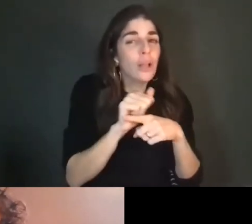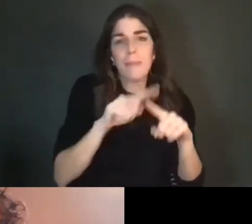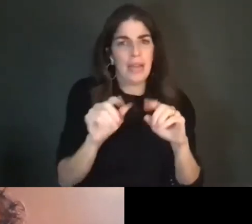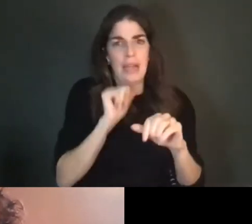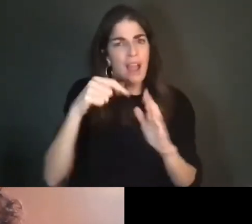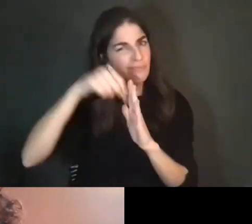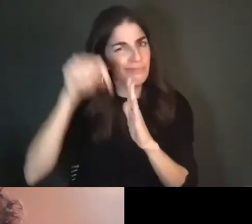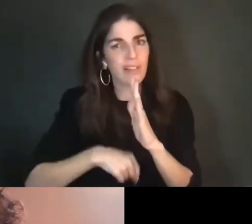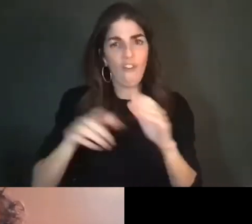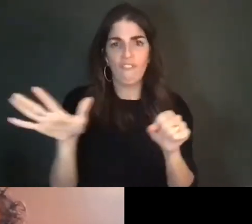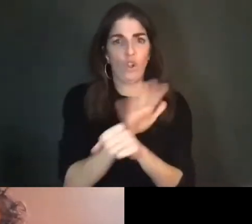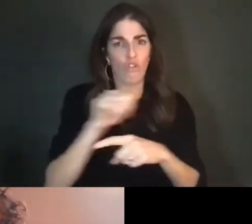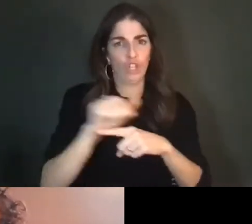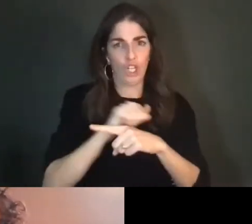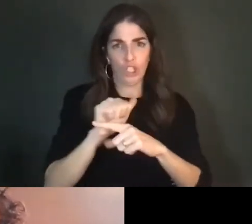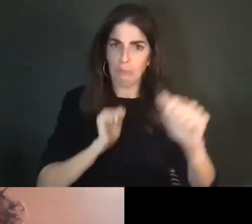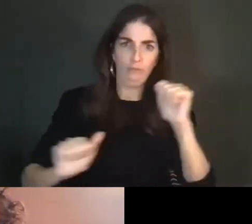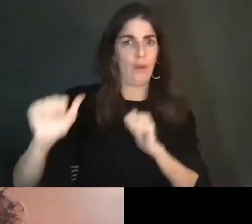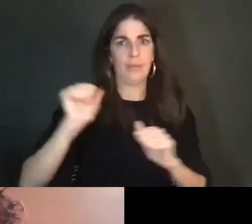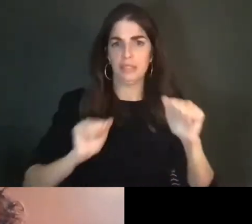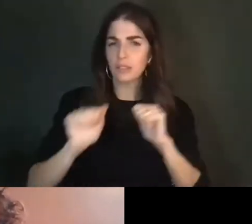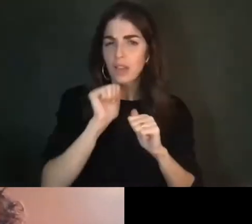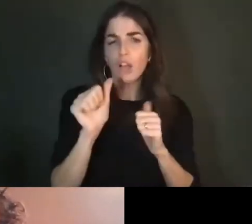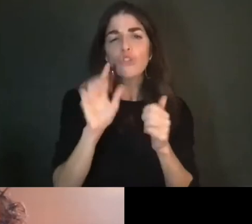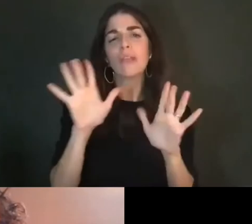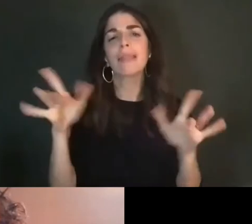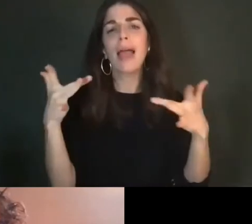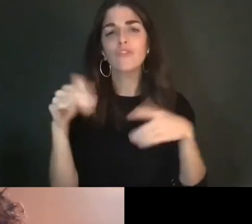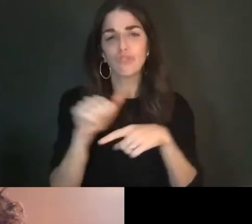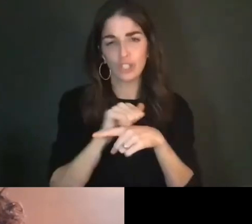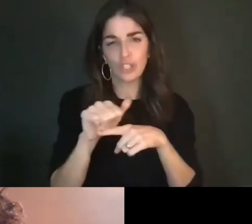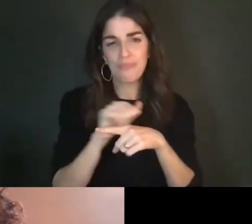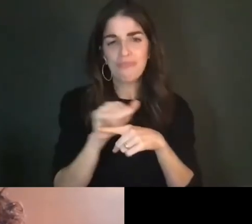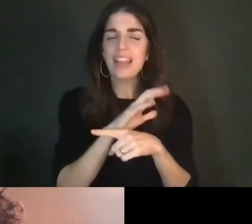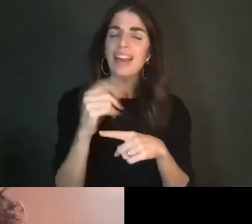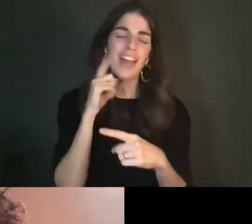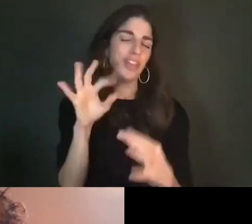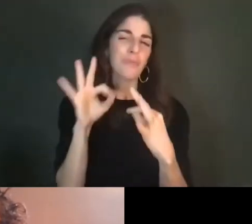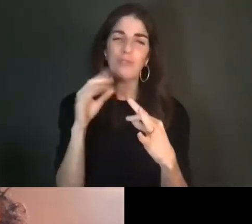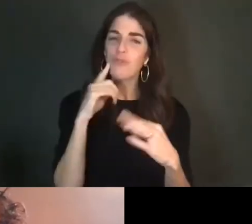full performance, and in some ways, I actually think it's apt for today's setting because